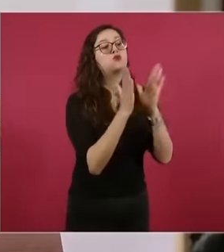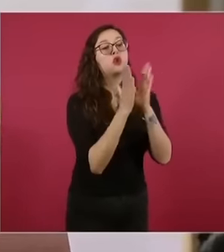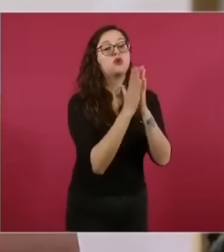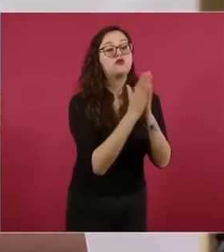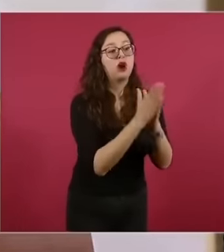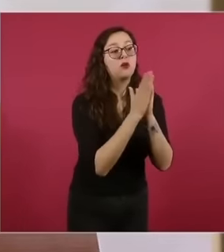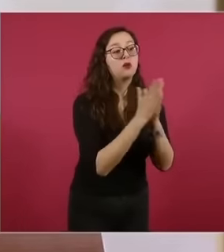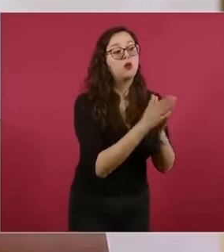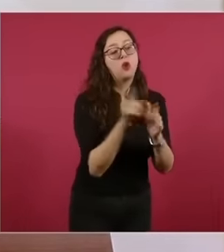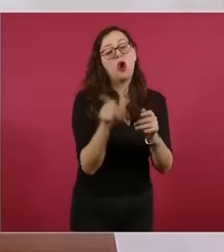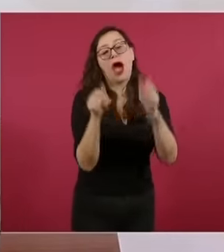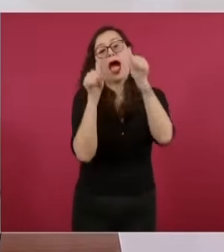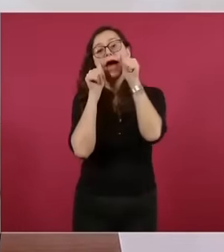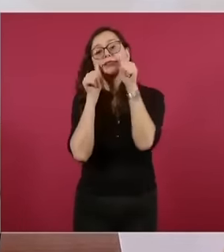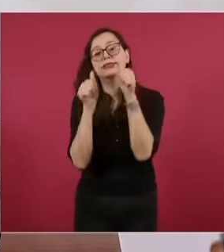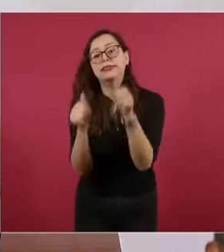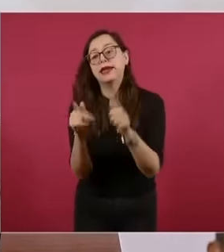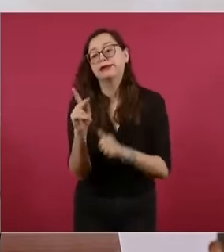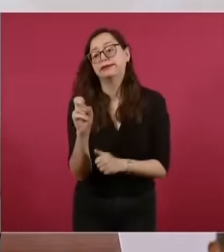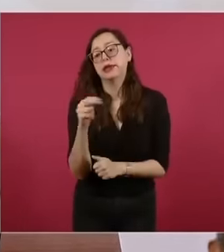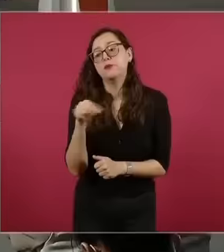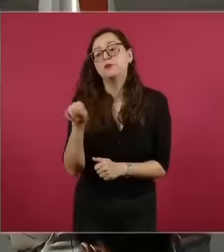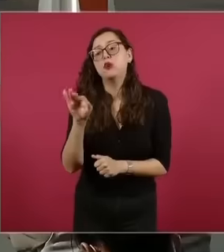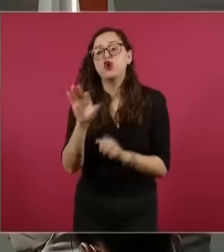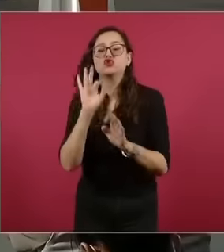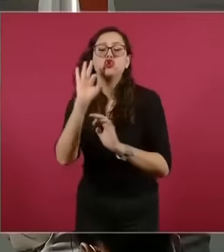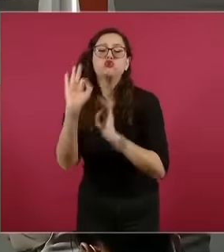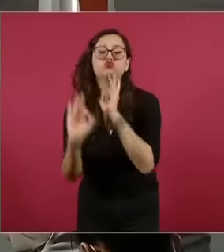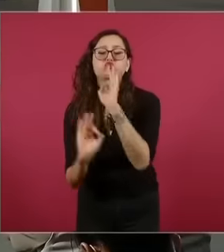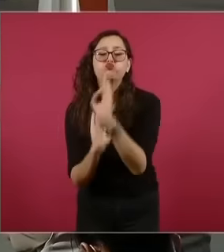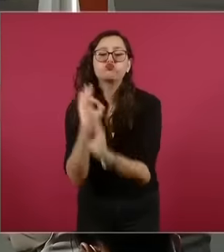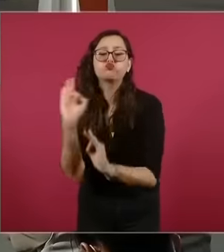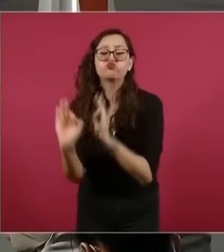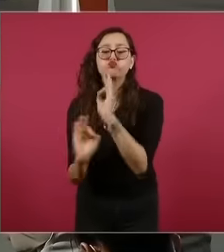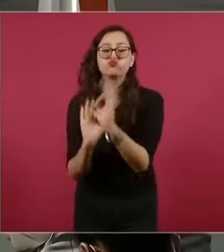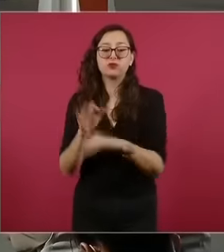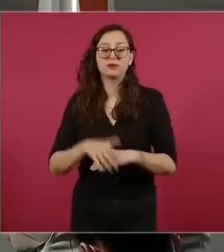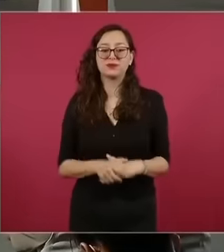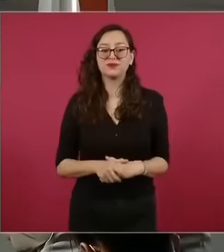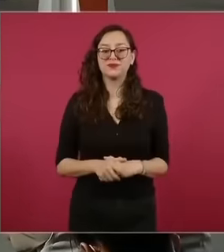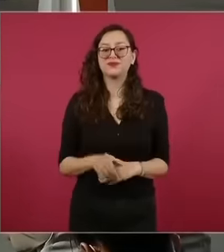Poncho I'm going to keep that phrase Jesus please